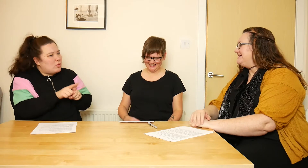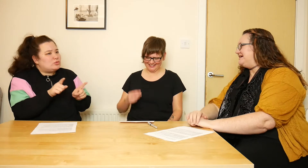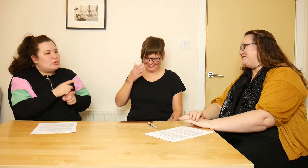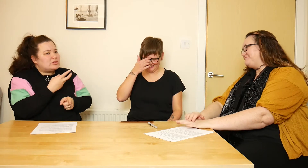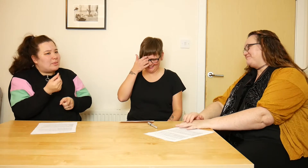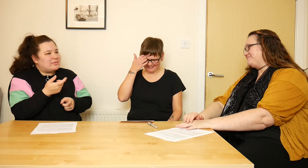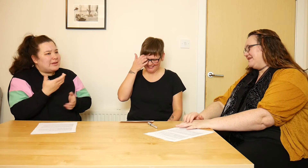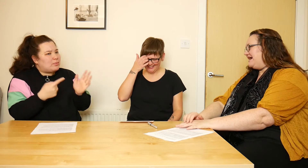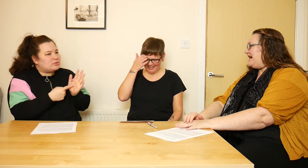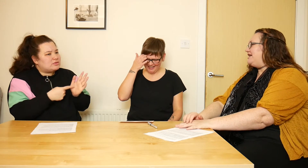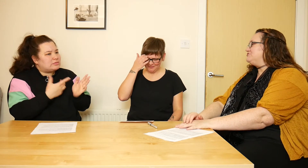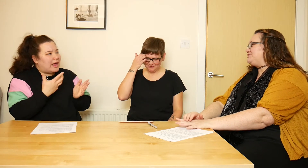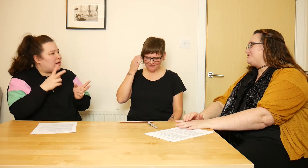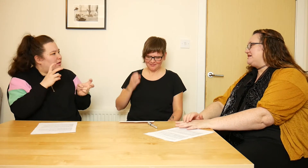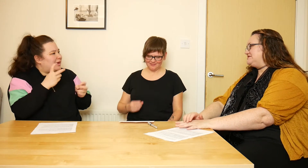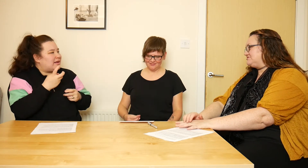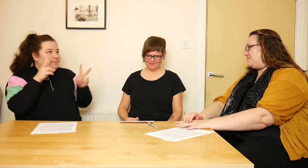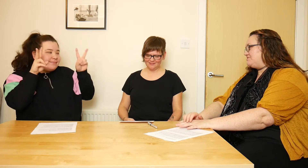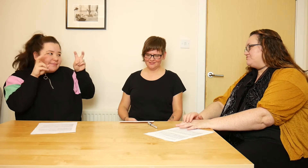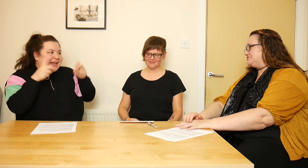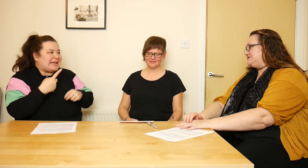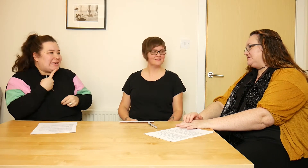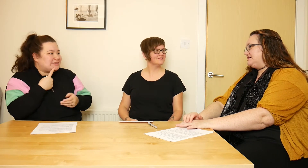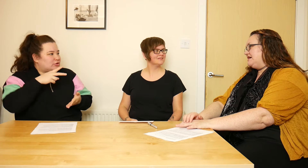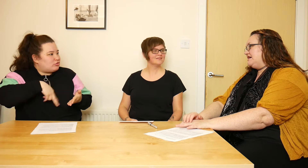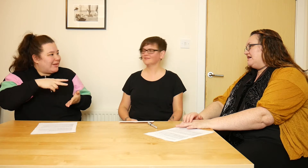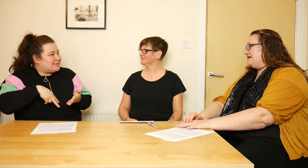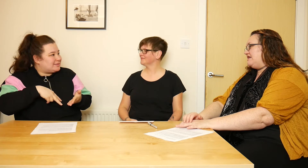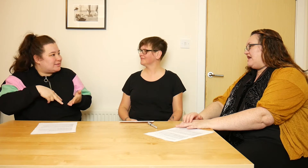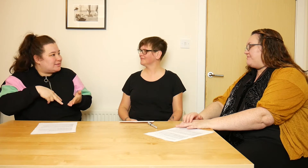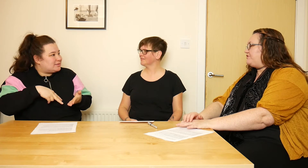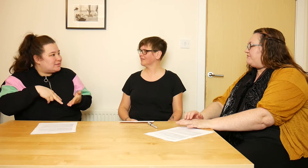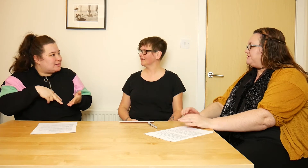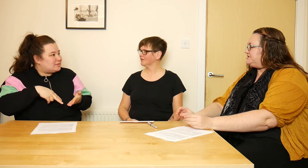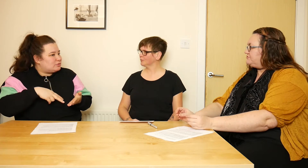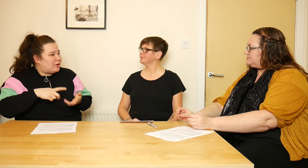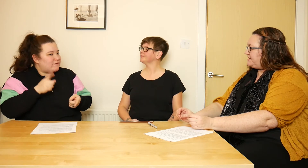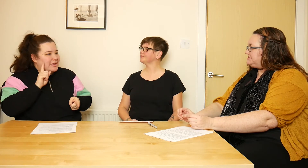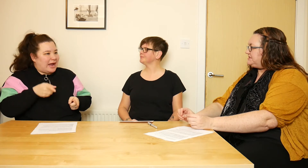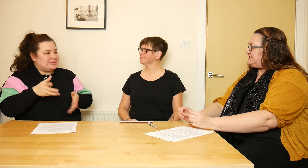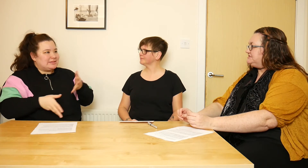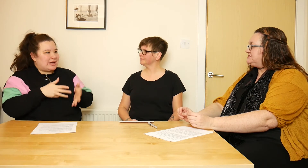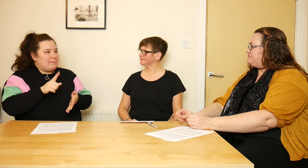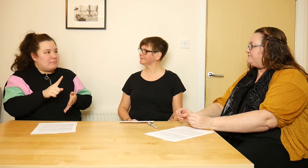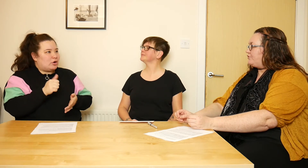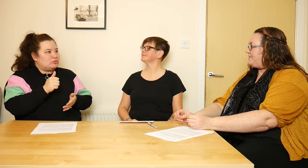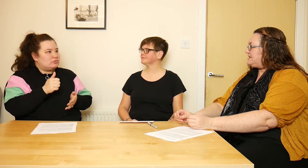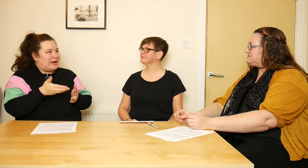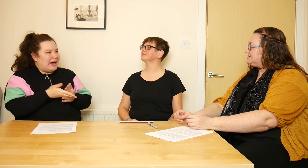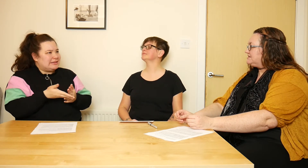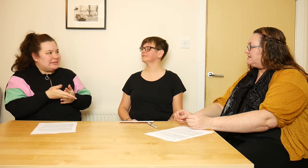Also I think it's quite important that material is printed in an easy to read format,